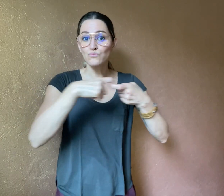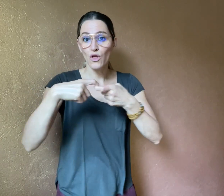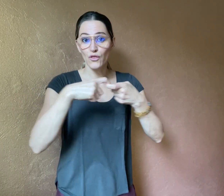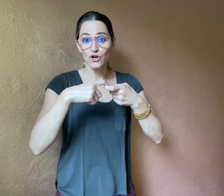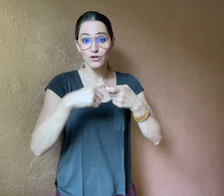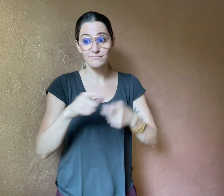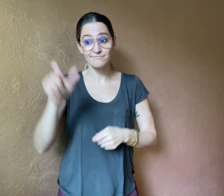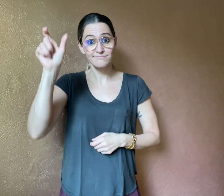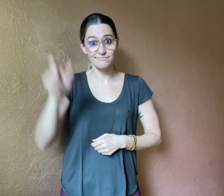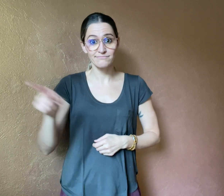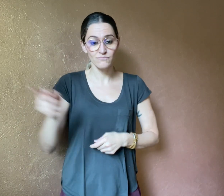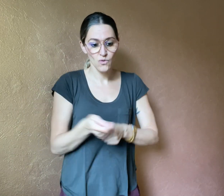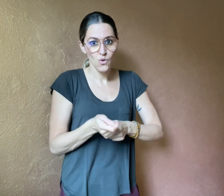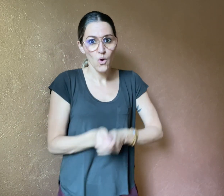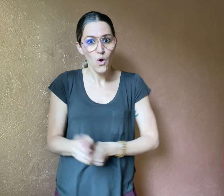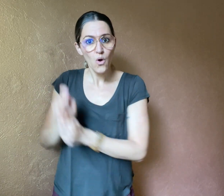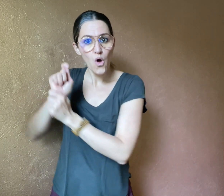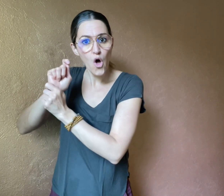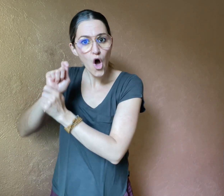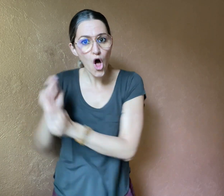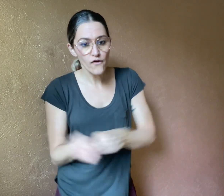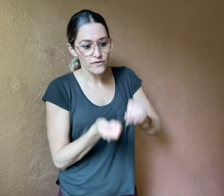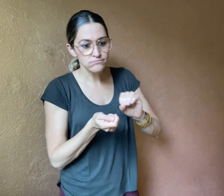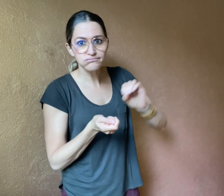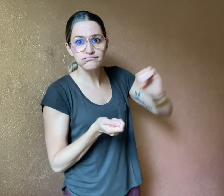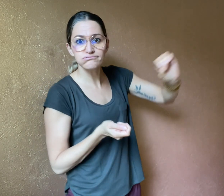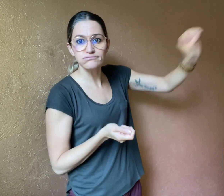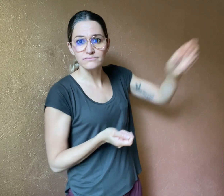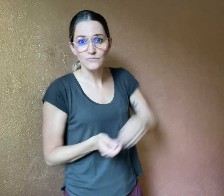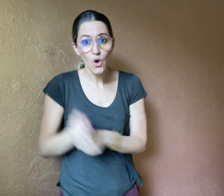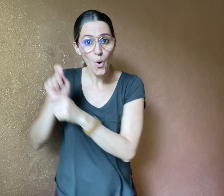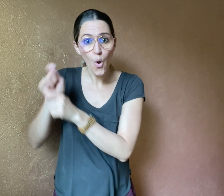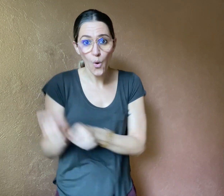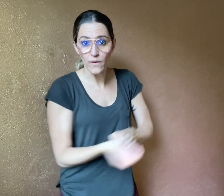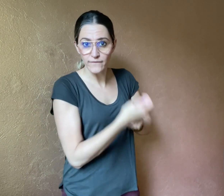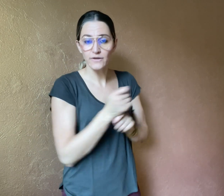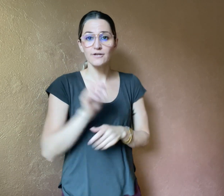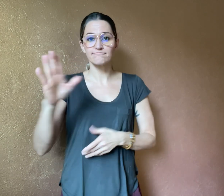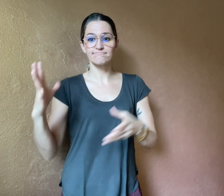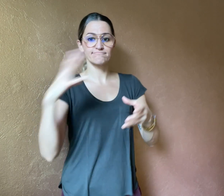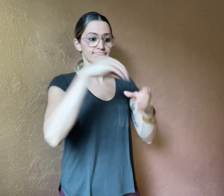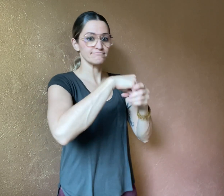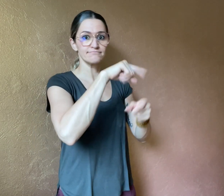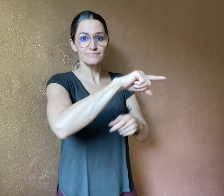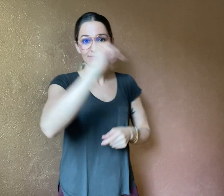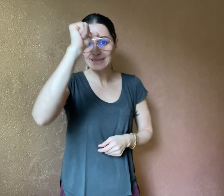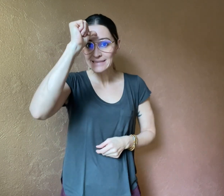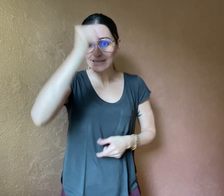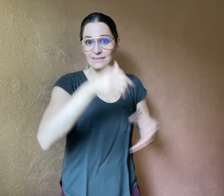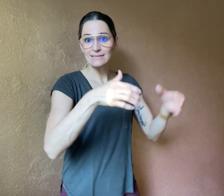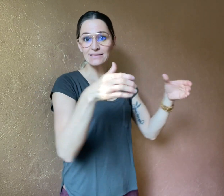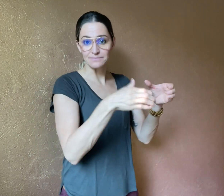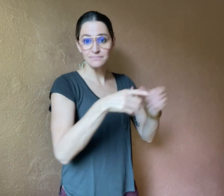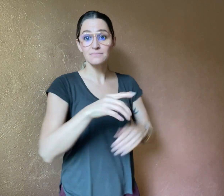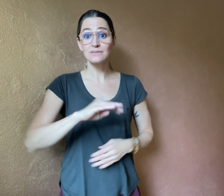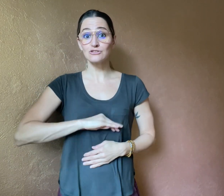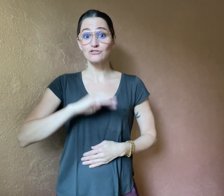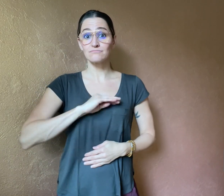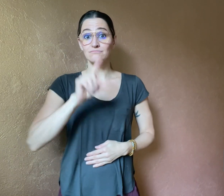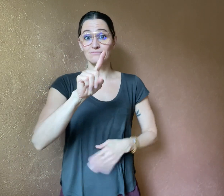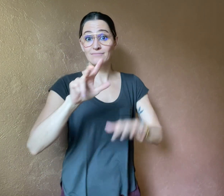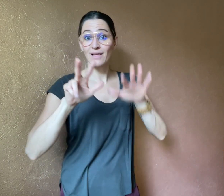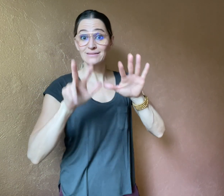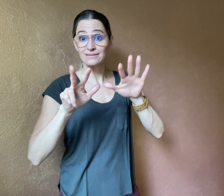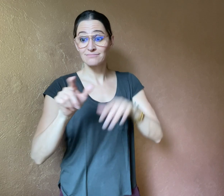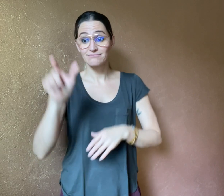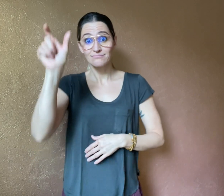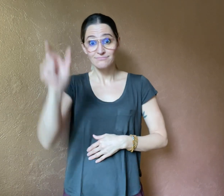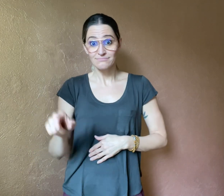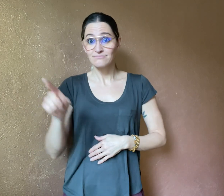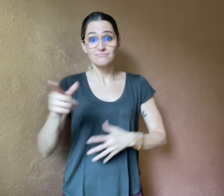for the Indian team. At 18 years old, she became the youngest woman